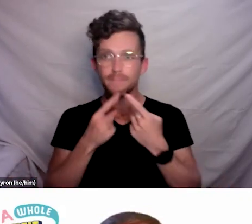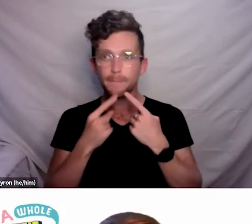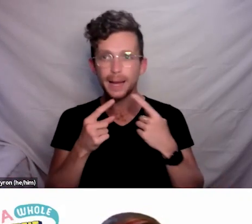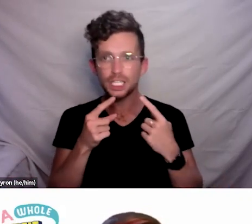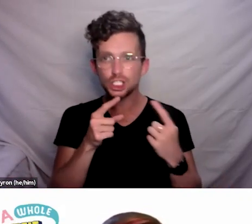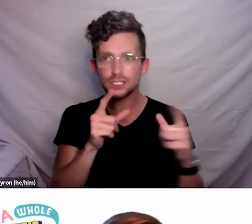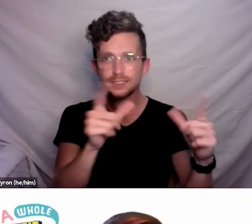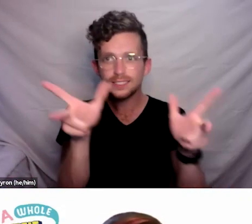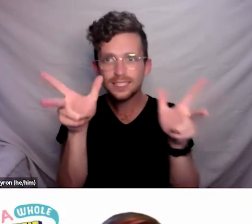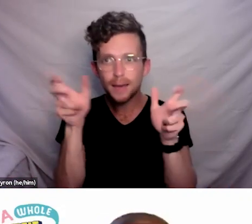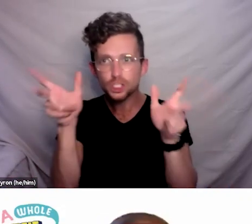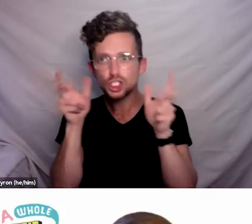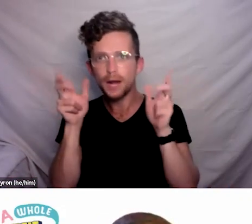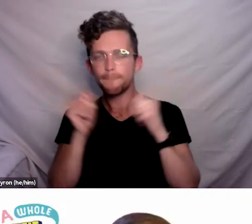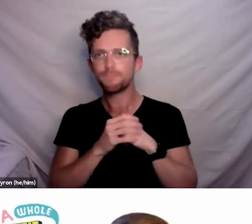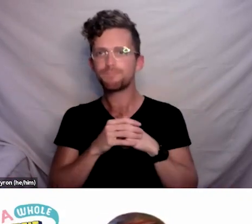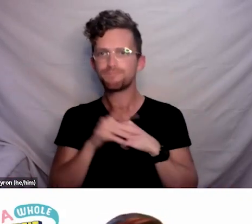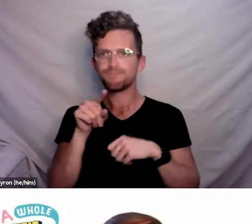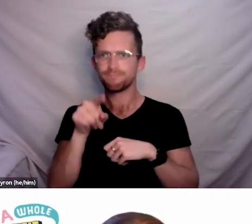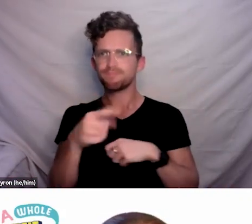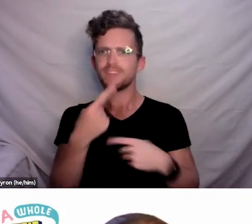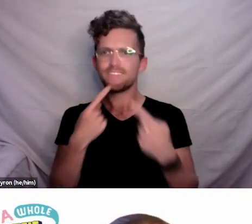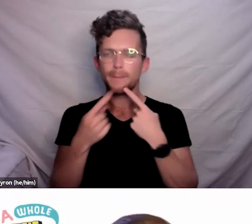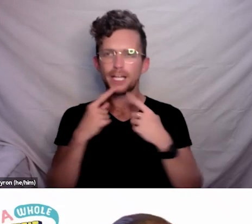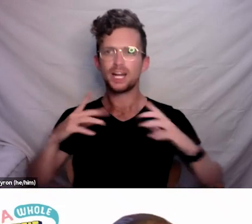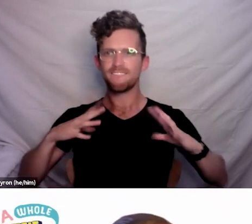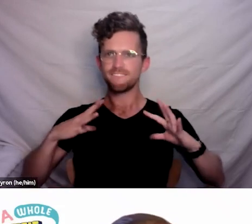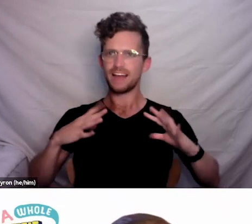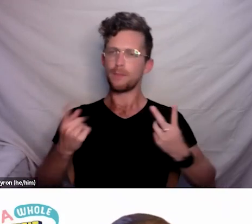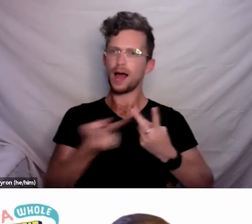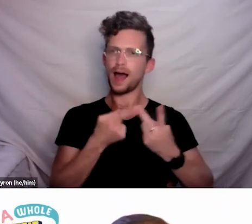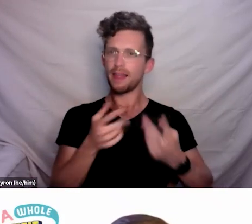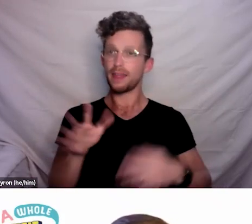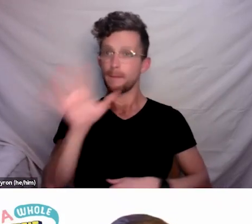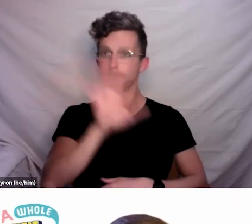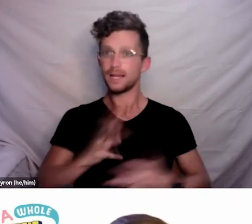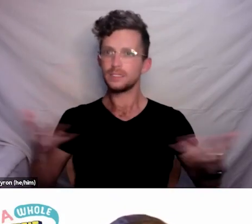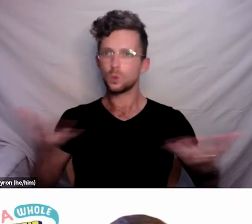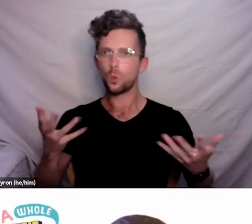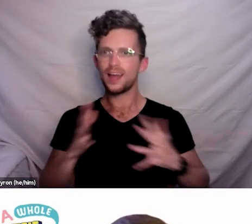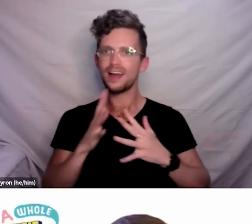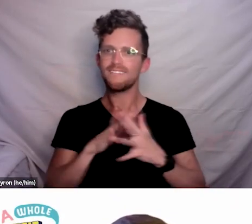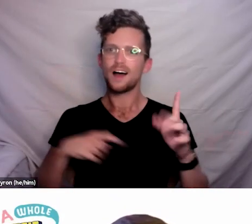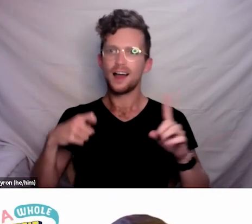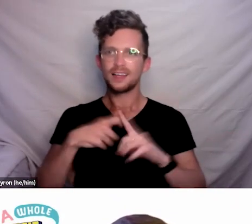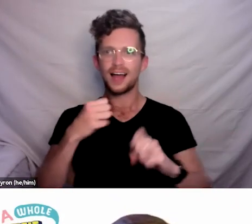but they are also available in a different form on Whaikaha’s website. So thank you everyone.